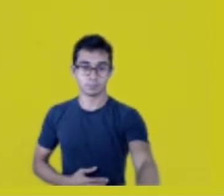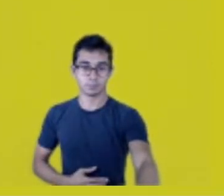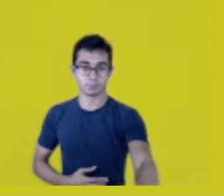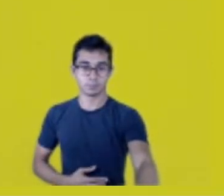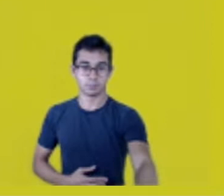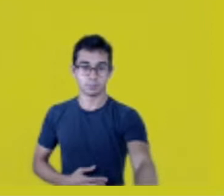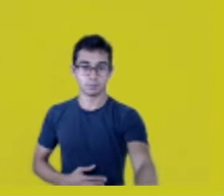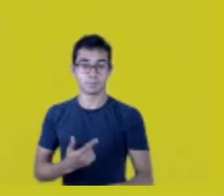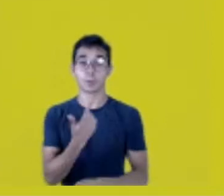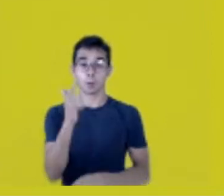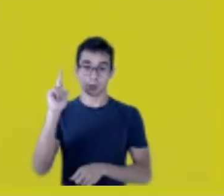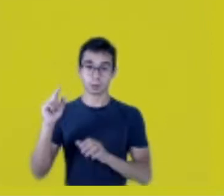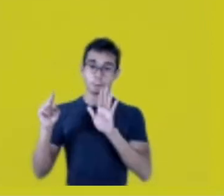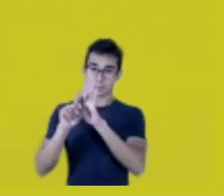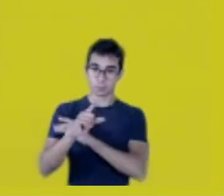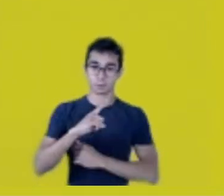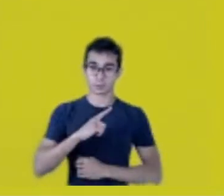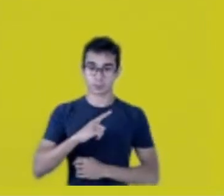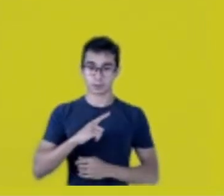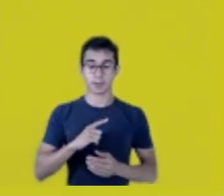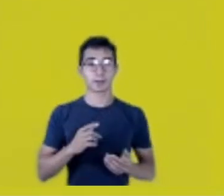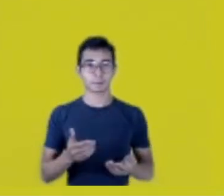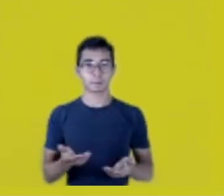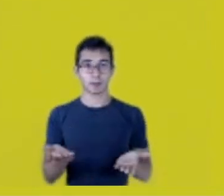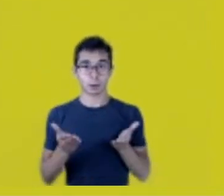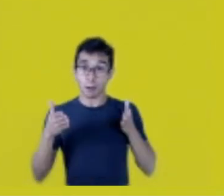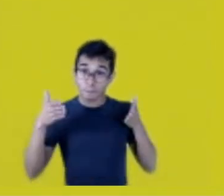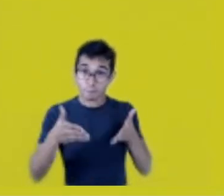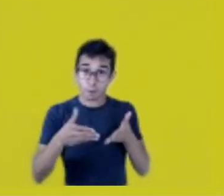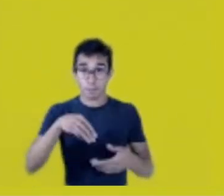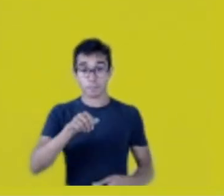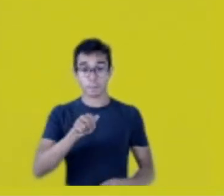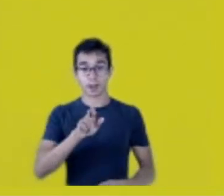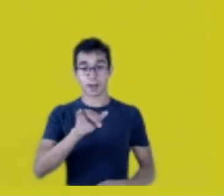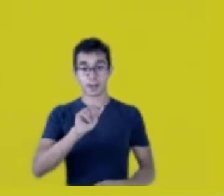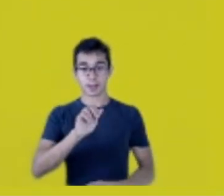I’d like to let Maria Thaís comment on it.